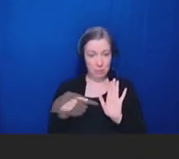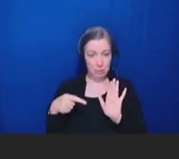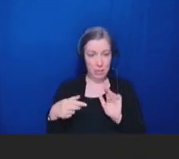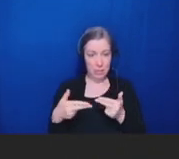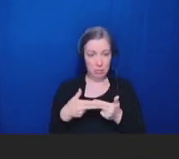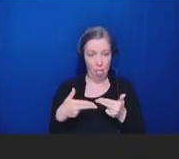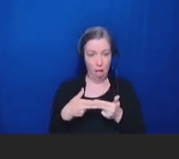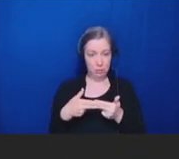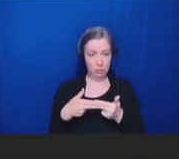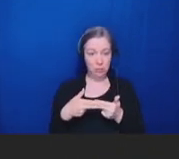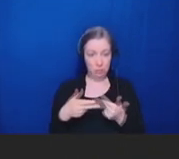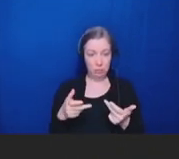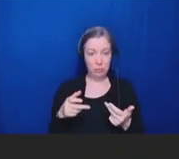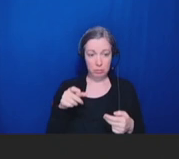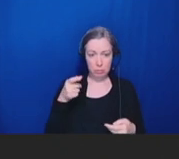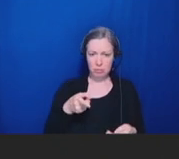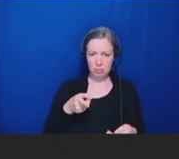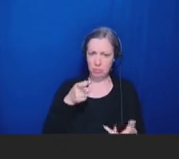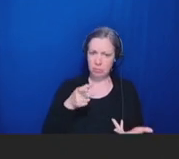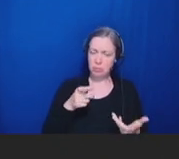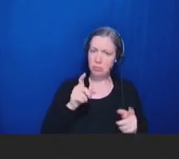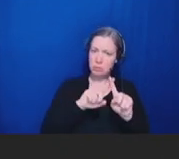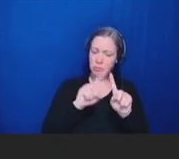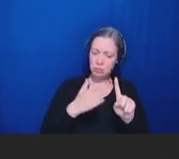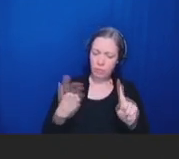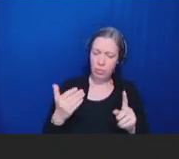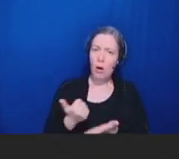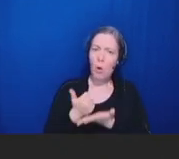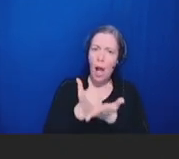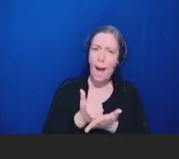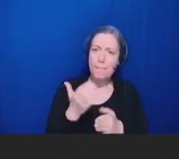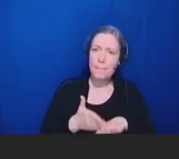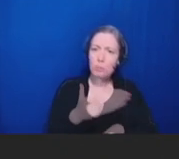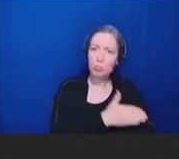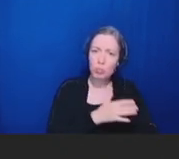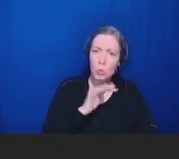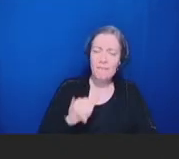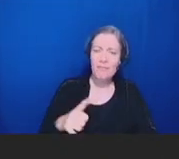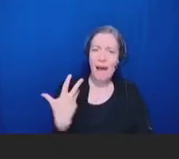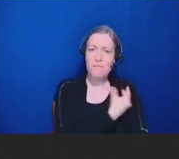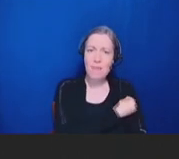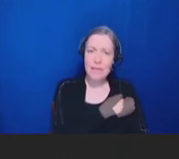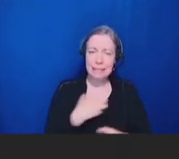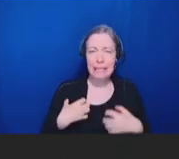know, really can help improve vaccine hesitancy in healthcare providers. And I think that